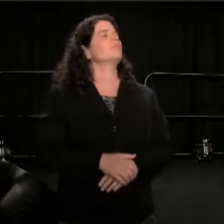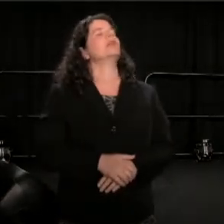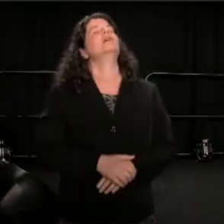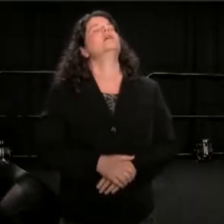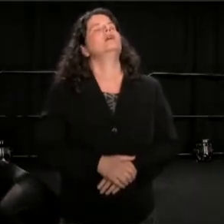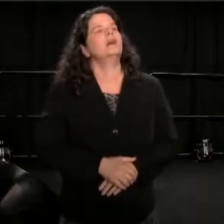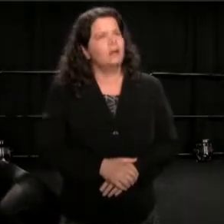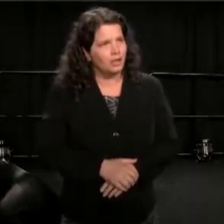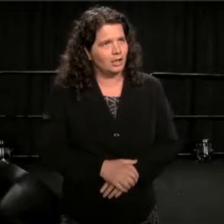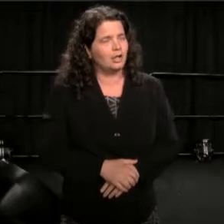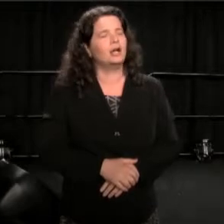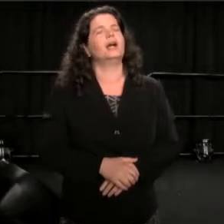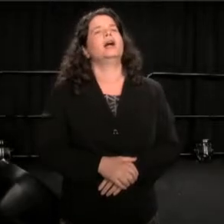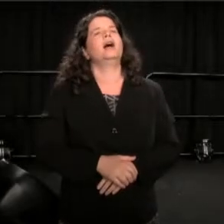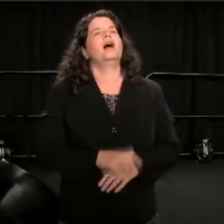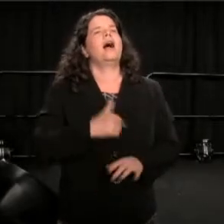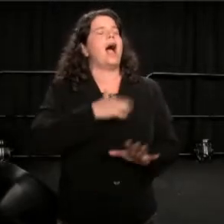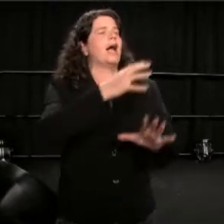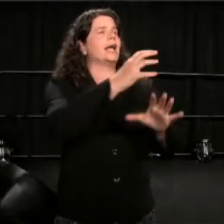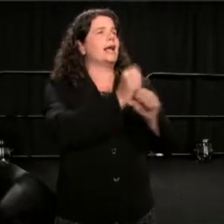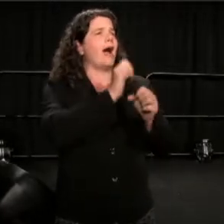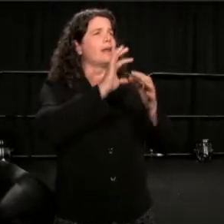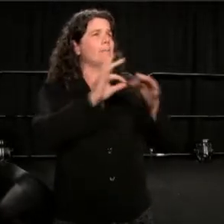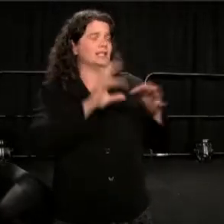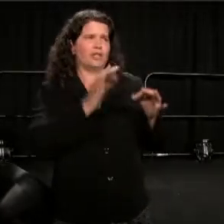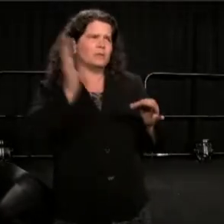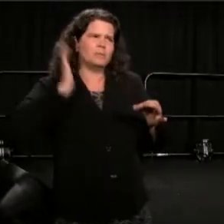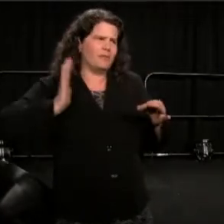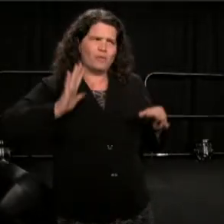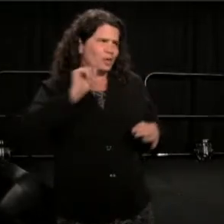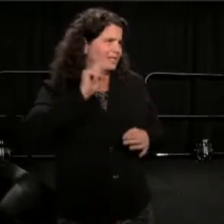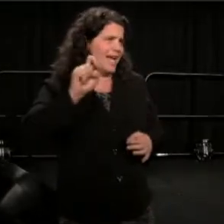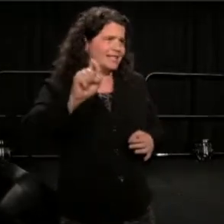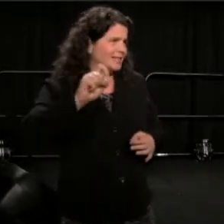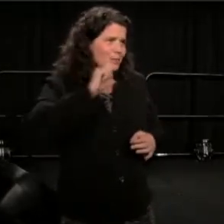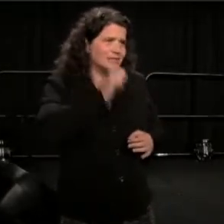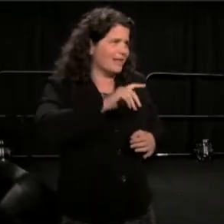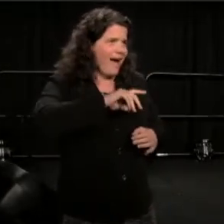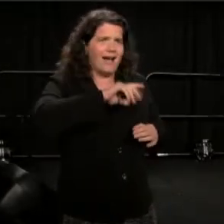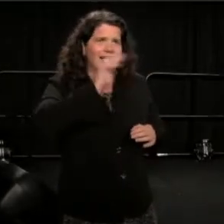This was before text, before the proliferation of email. From Don Shirley.